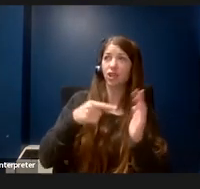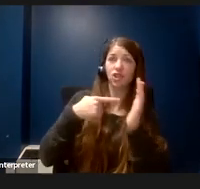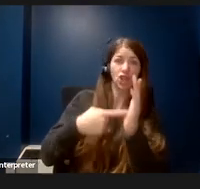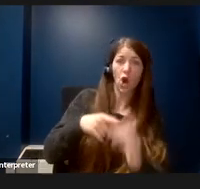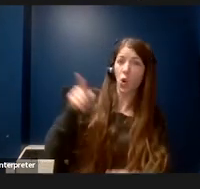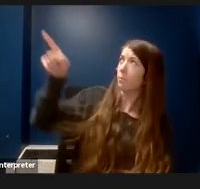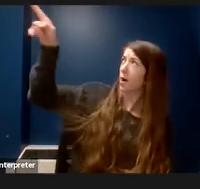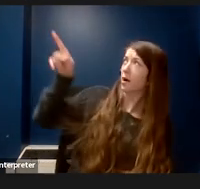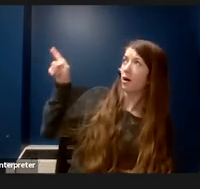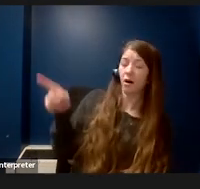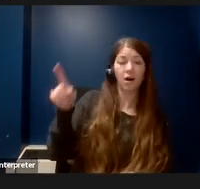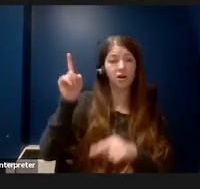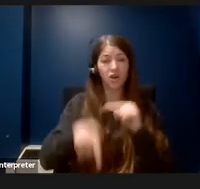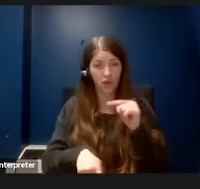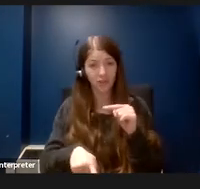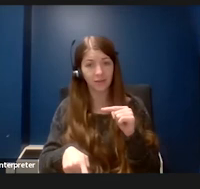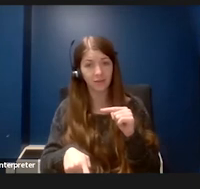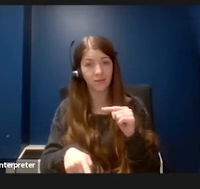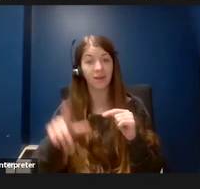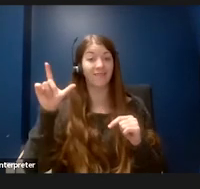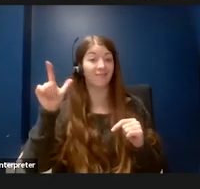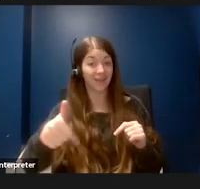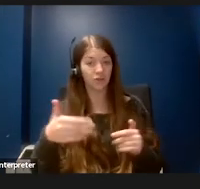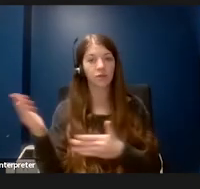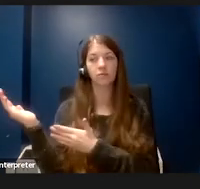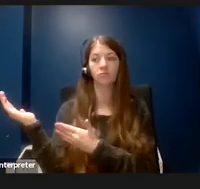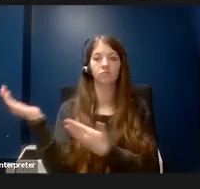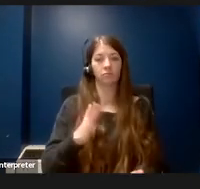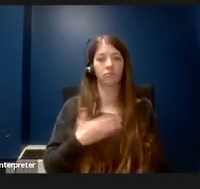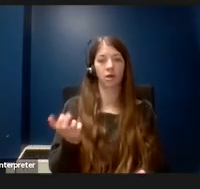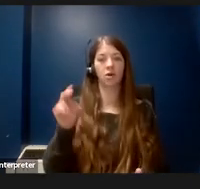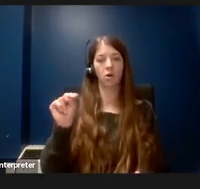Eventually, I started bringing a laser pointer so that I could point to things on my poster.